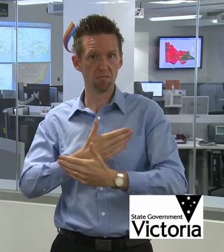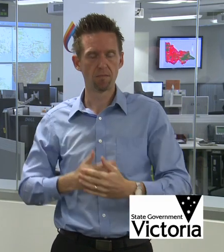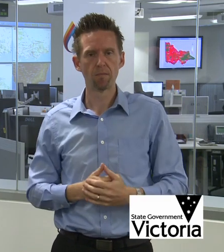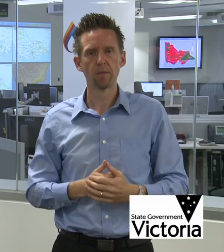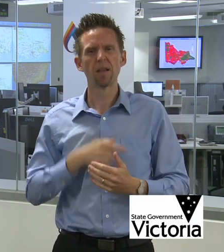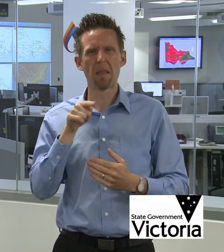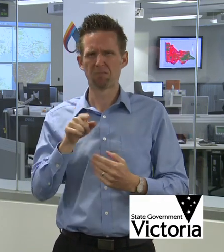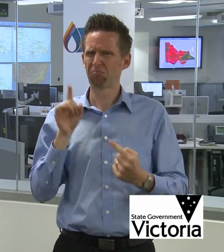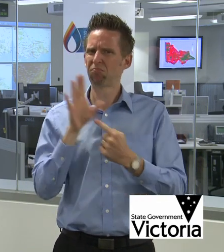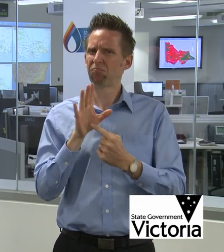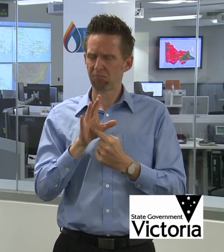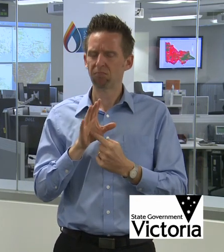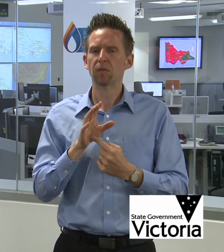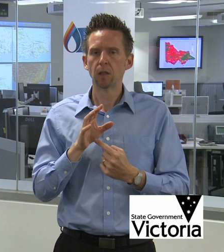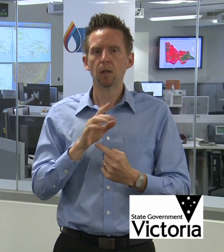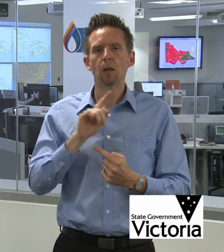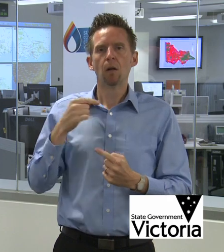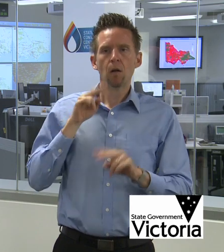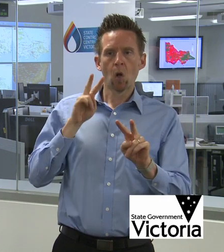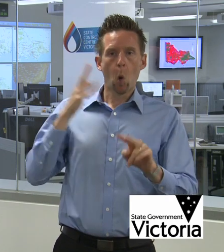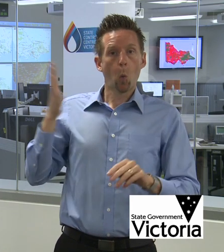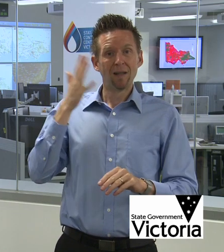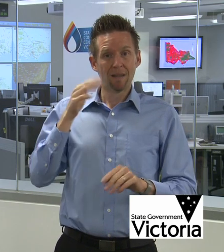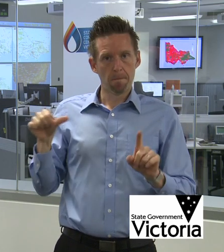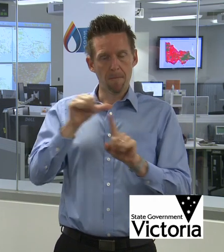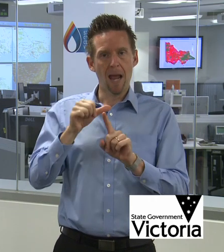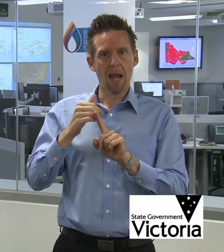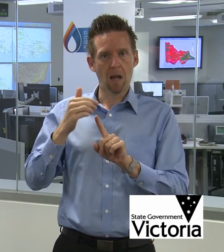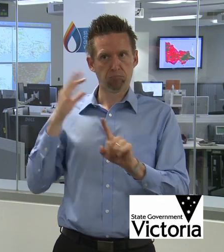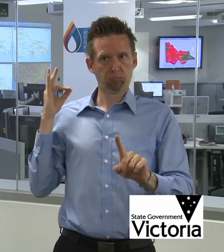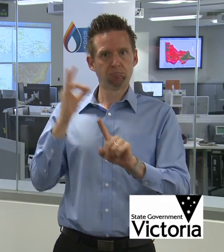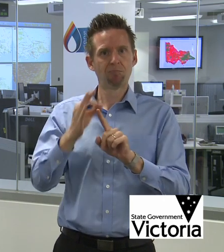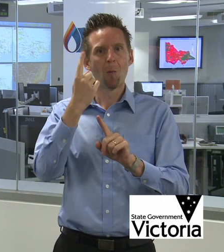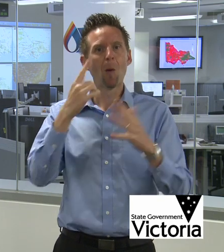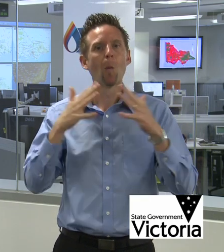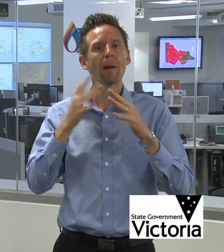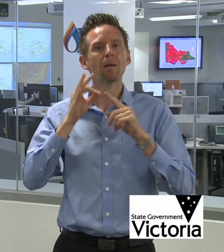The key factor is that we’ve seen winds come back that we haven’t experienced now for over a week or so.